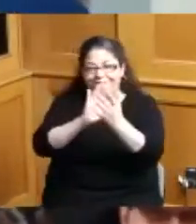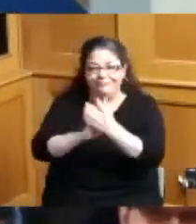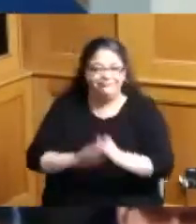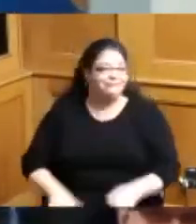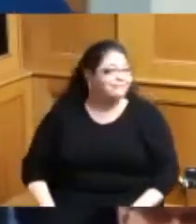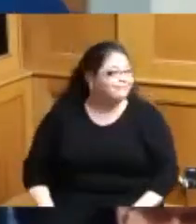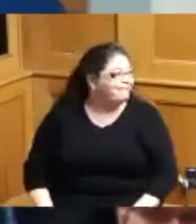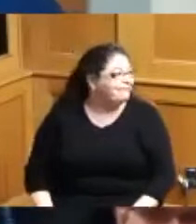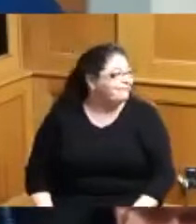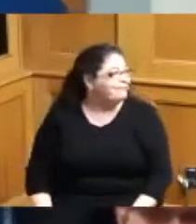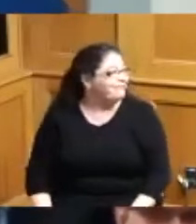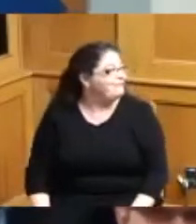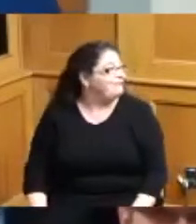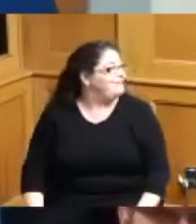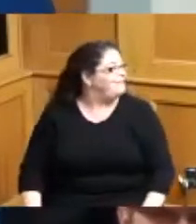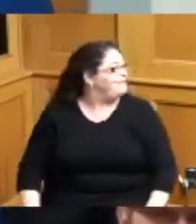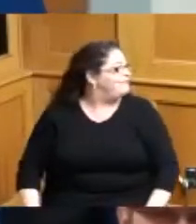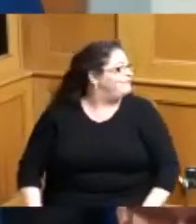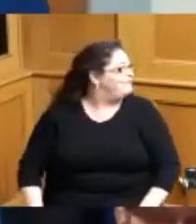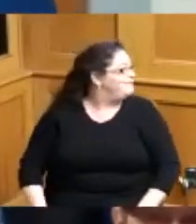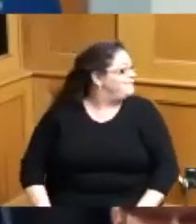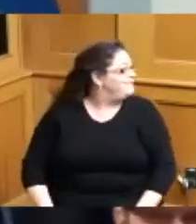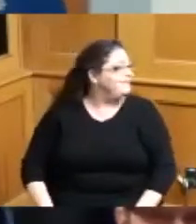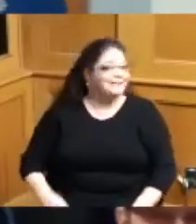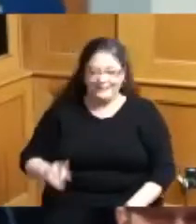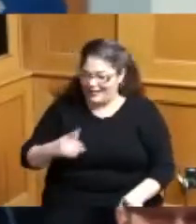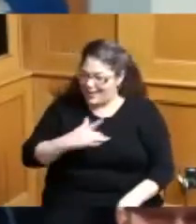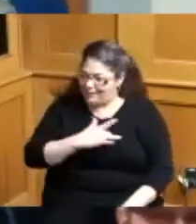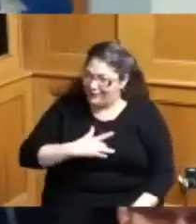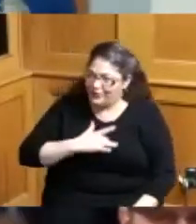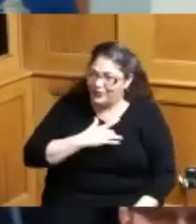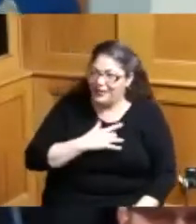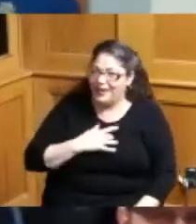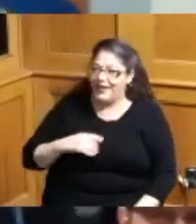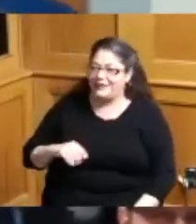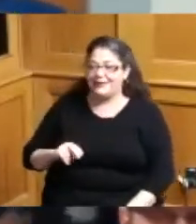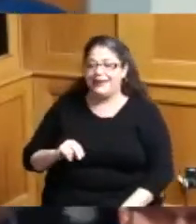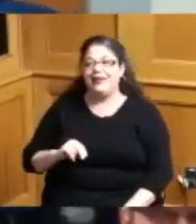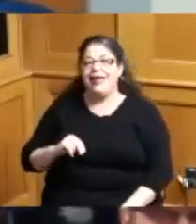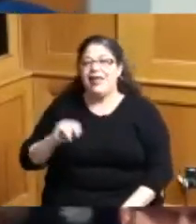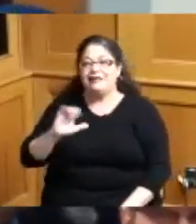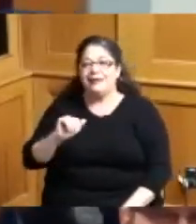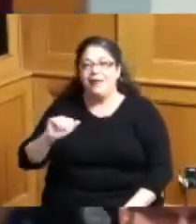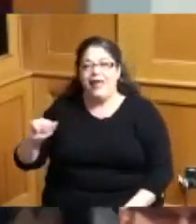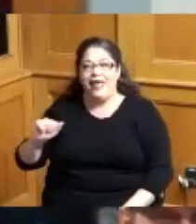you know that's the that's the NCAA championship day so I'm excited about that you all are invited